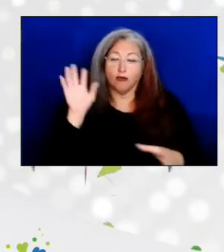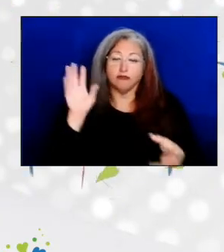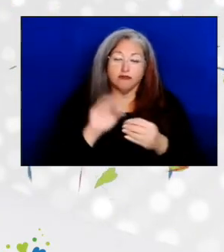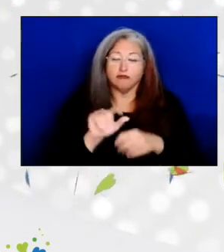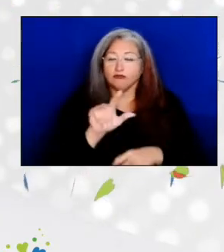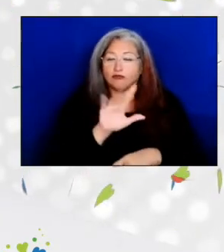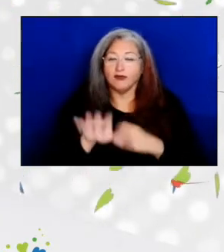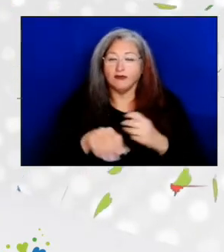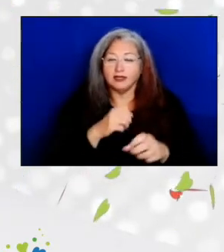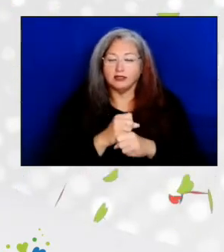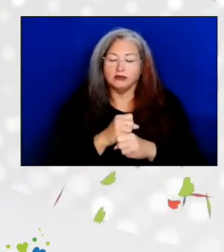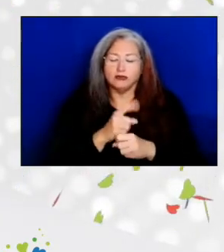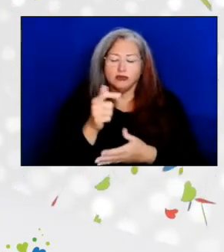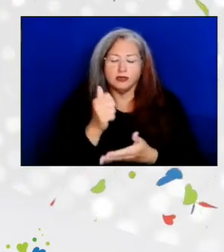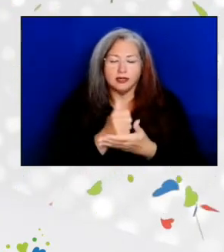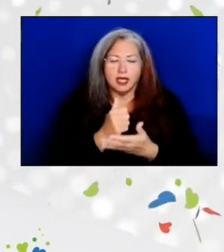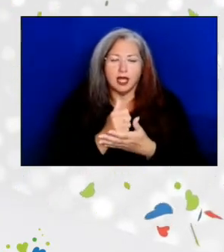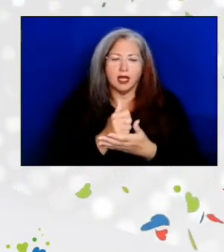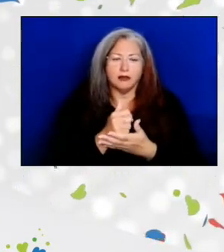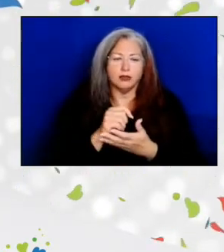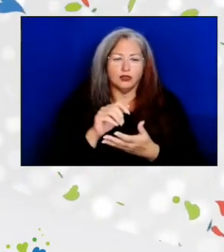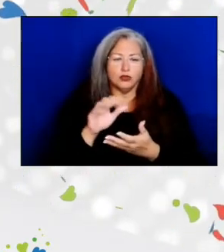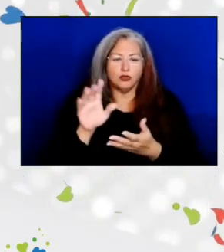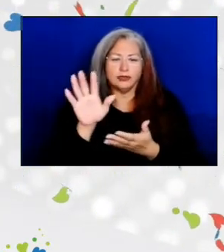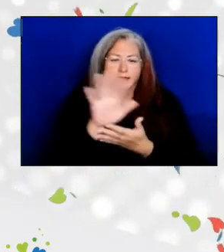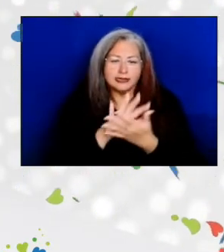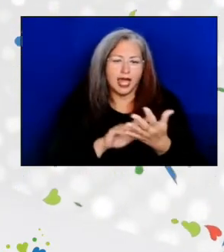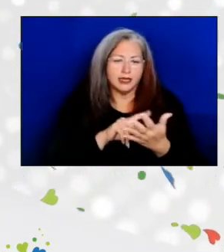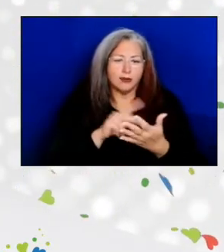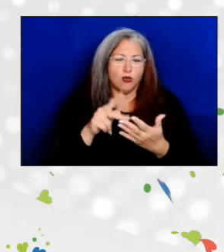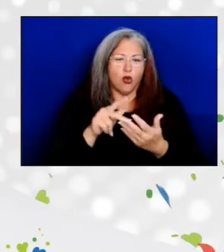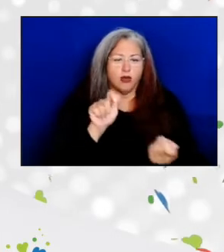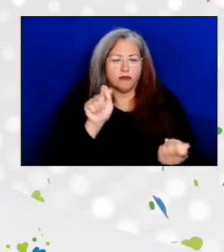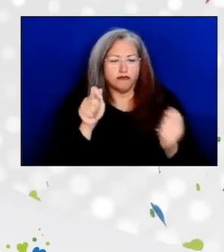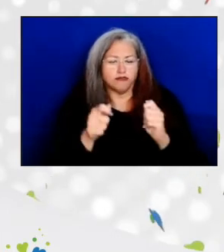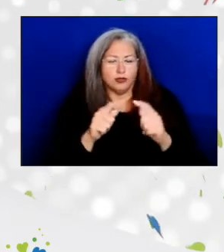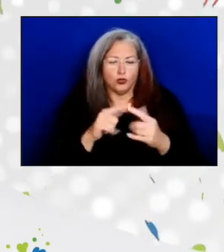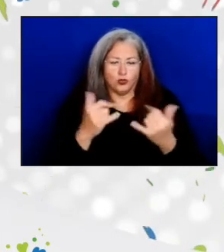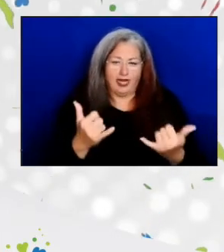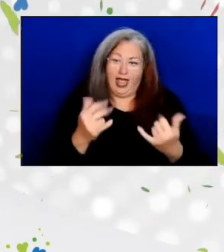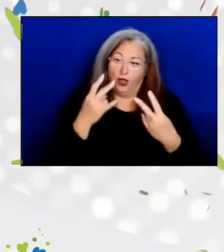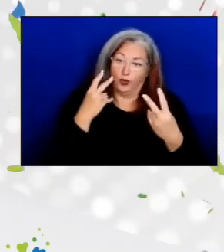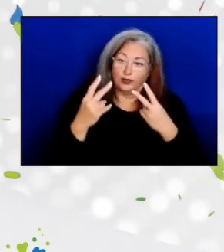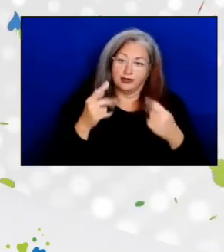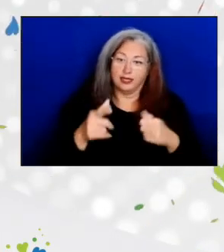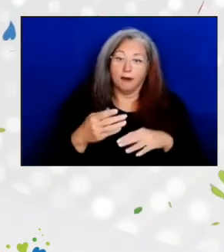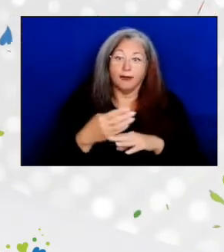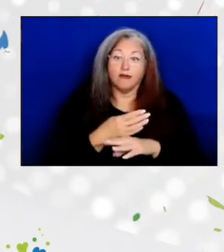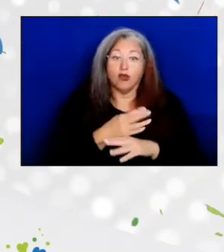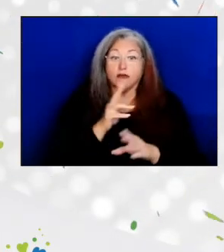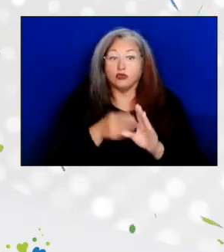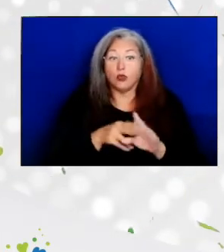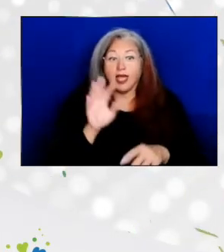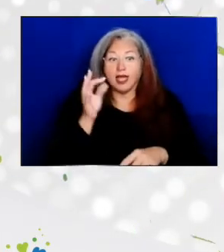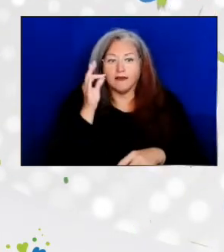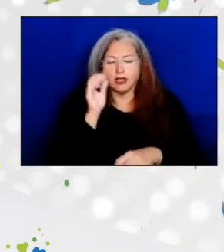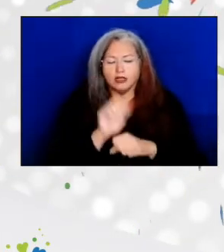helping to shape the program into what it is today. Before Jean came to the federal government, she had a variety of roles.